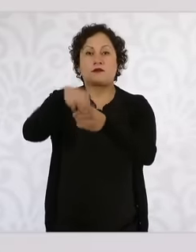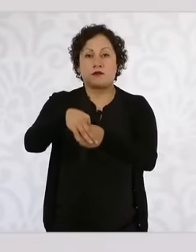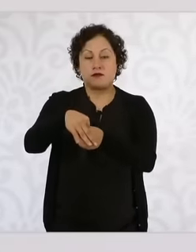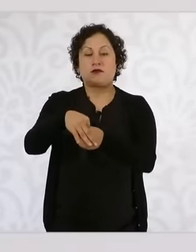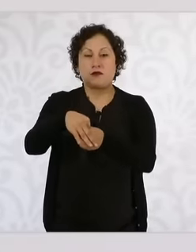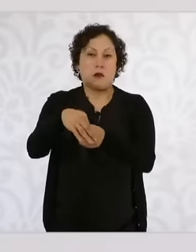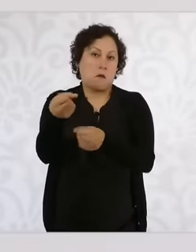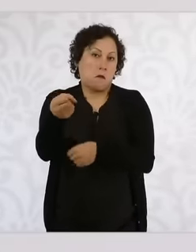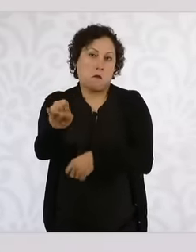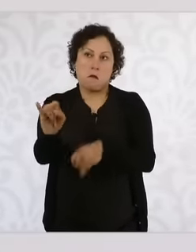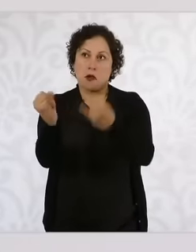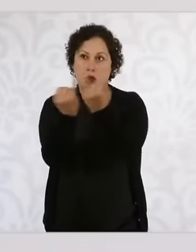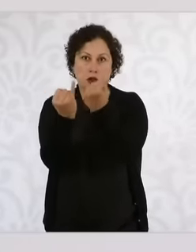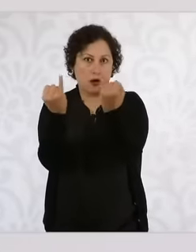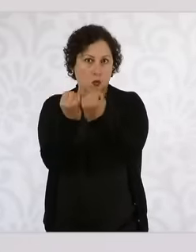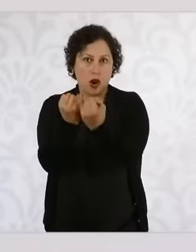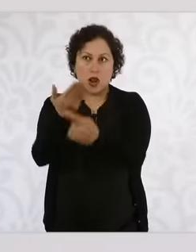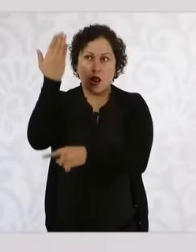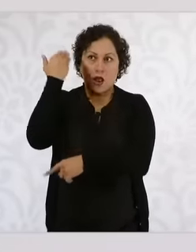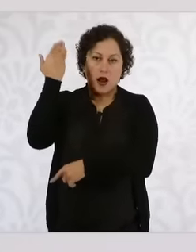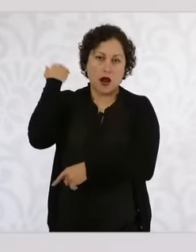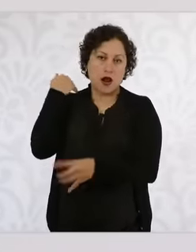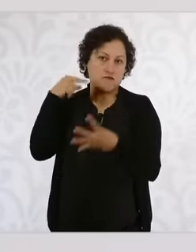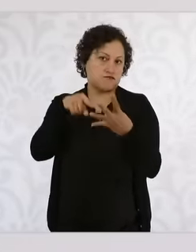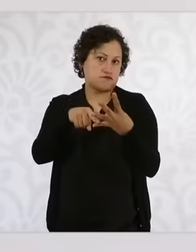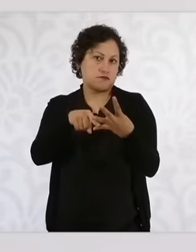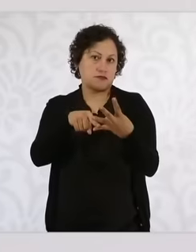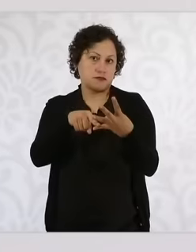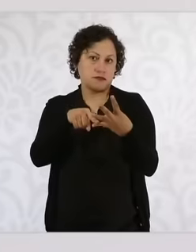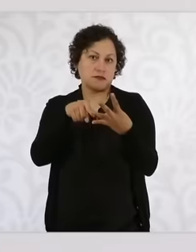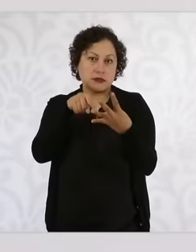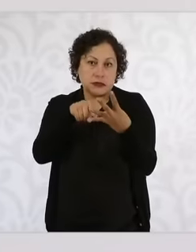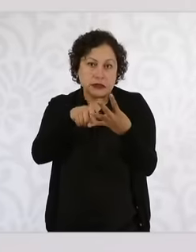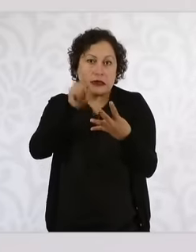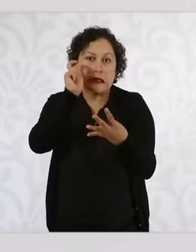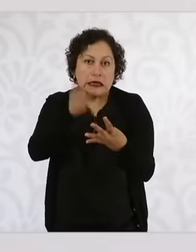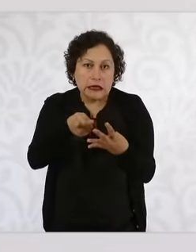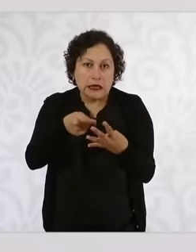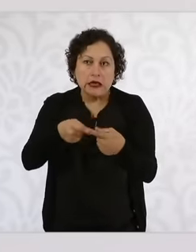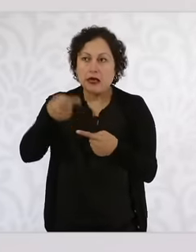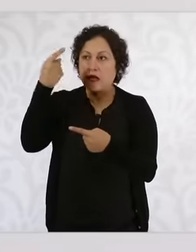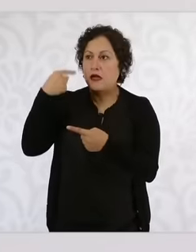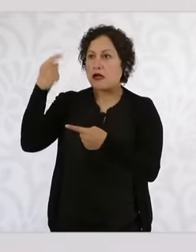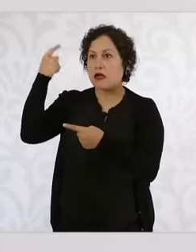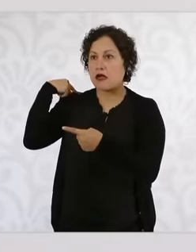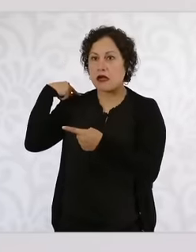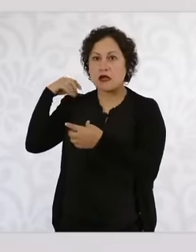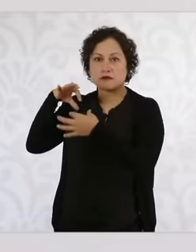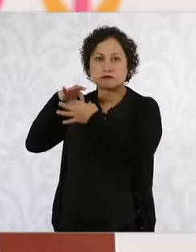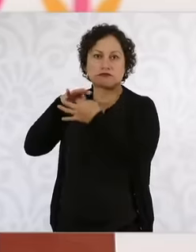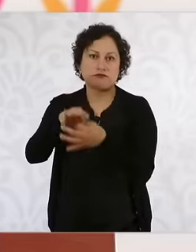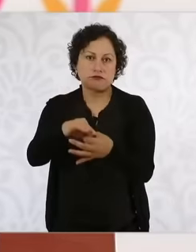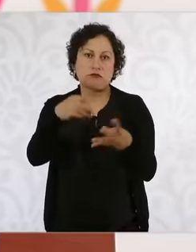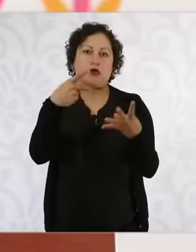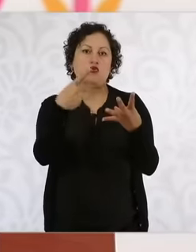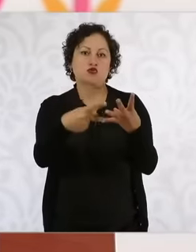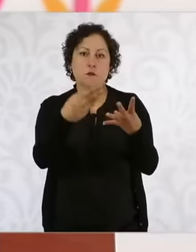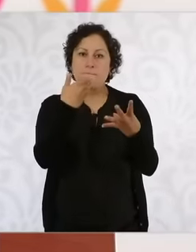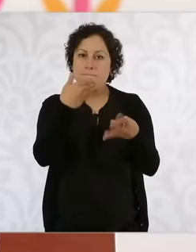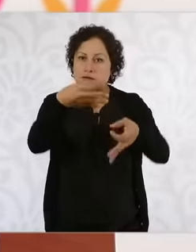, so there is coherence in the minister's vote and That's why